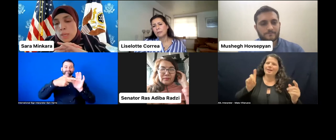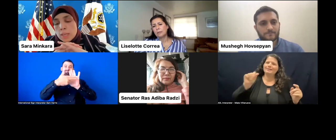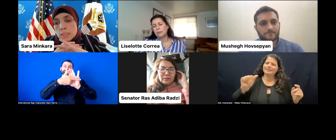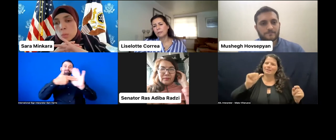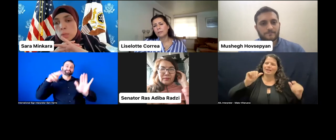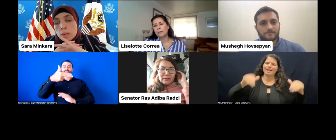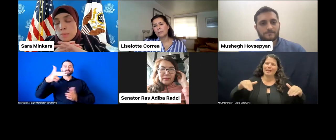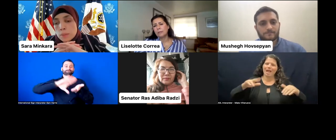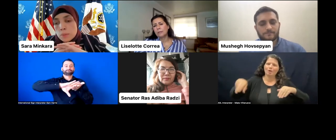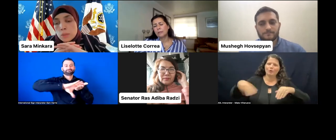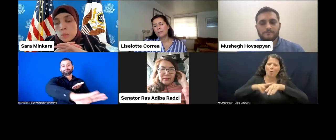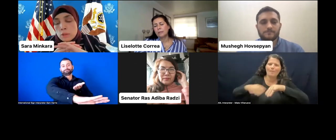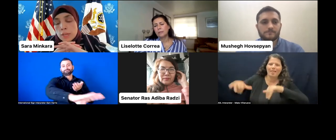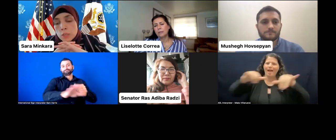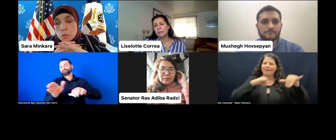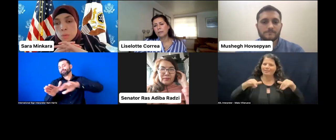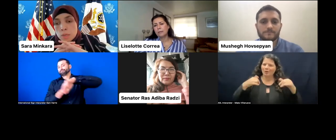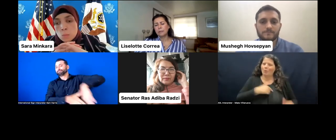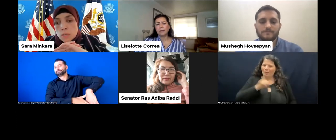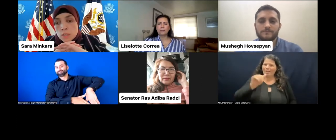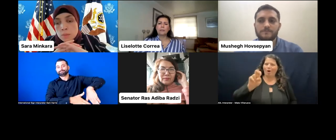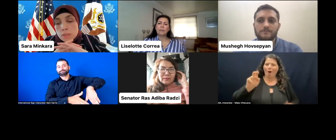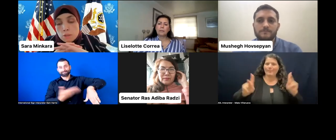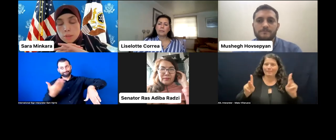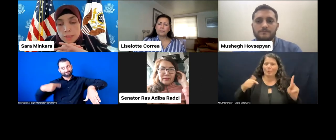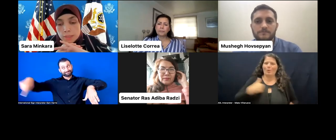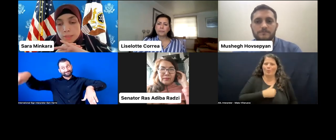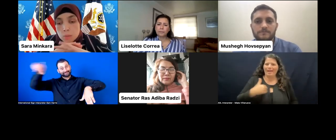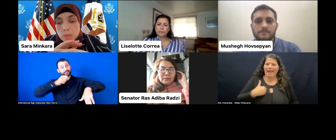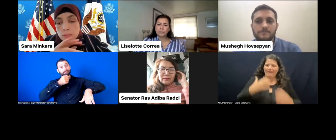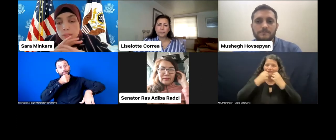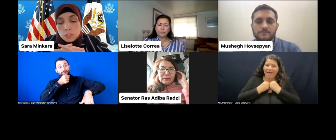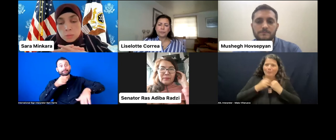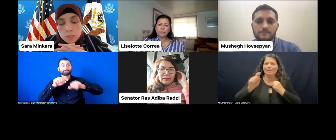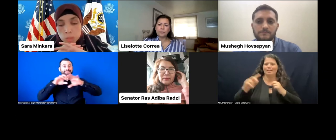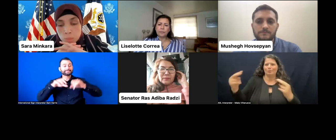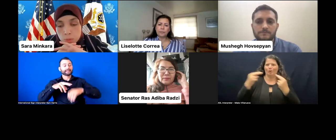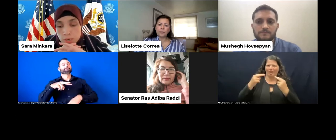that we are people with value and we need to be seen through that lens. So engaging media it is really important.